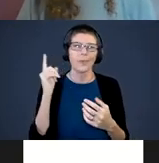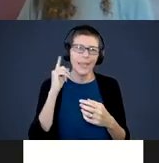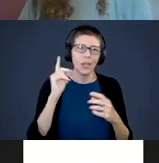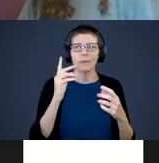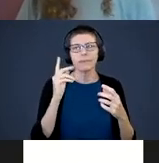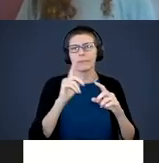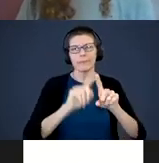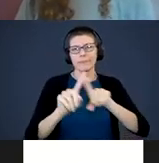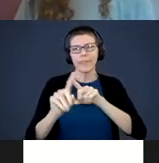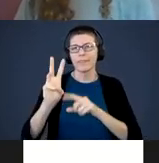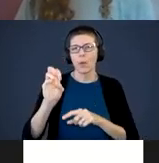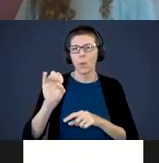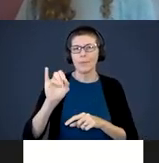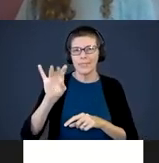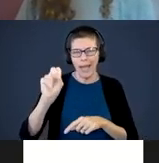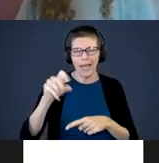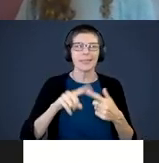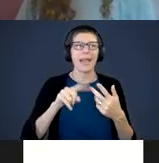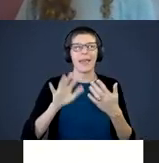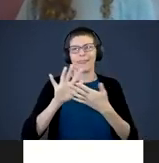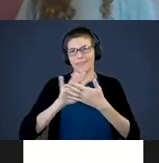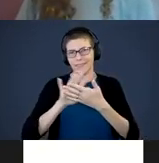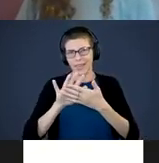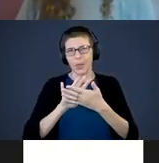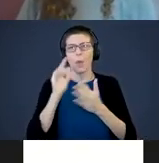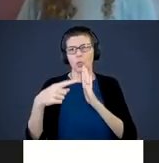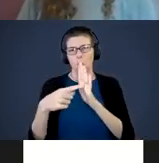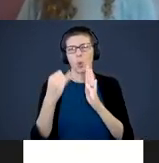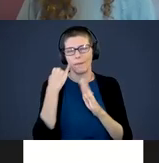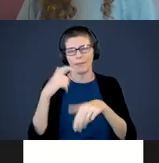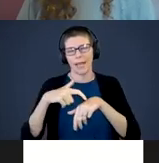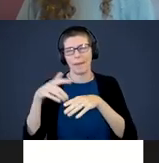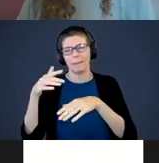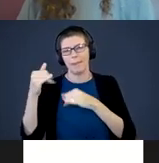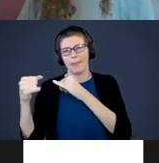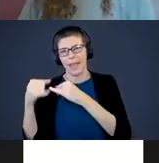even the video that I am going to show you, they talk about turn-taking or what they call catch